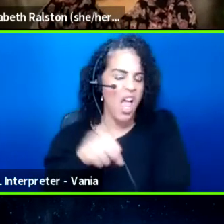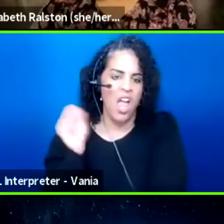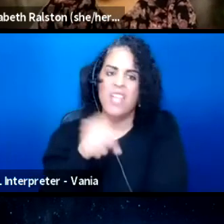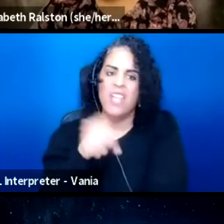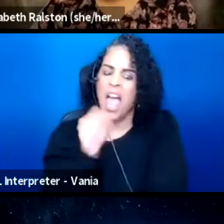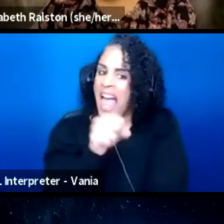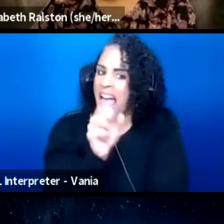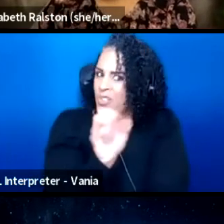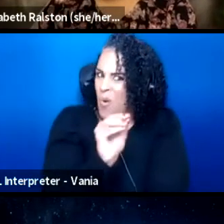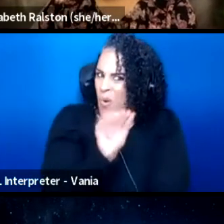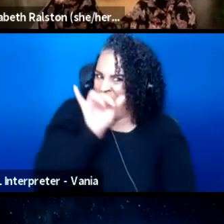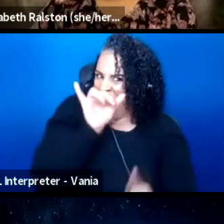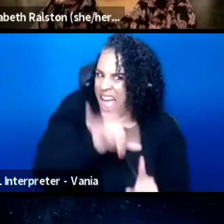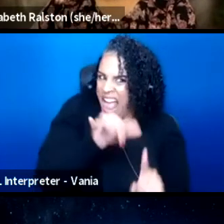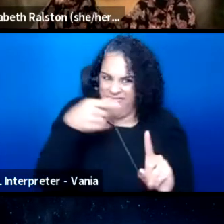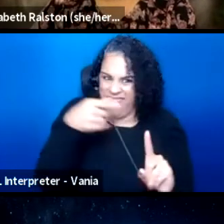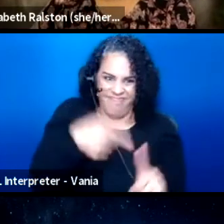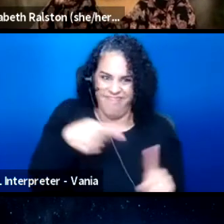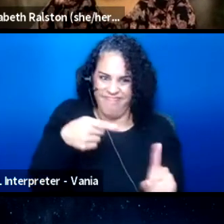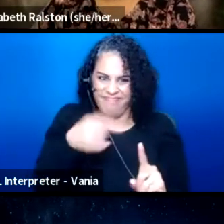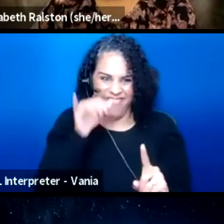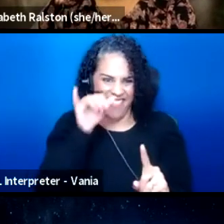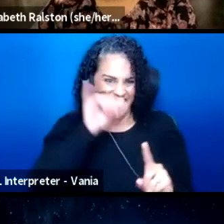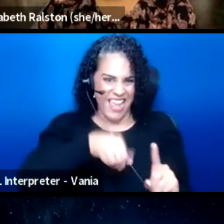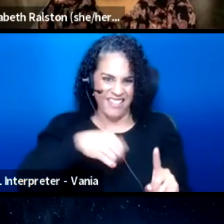So that's the, that's the big thing.